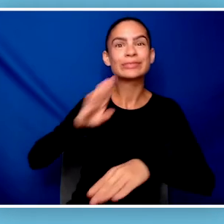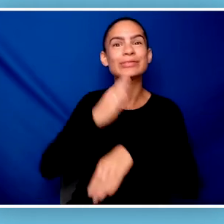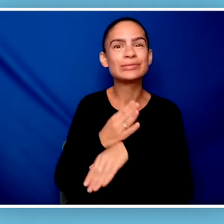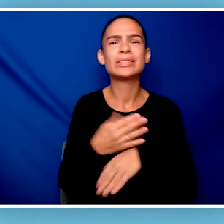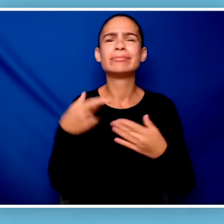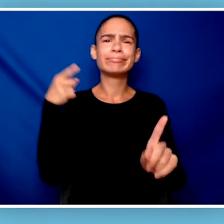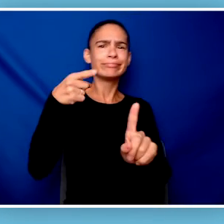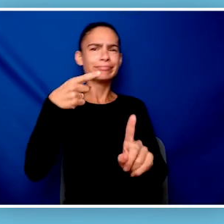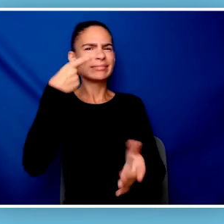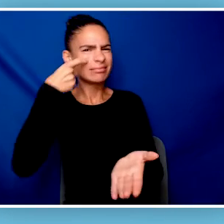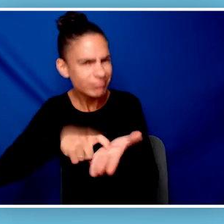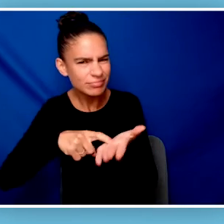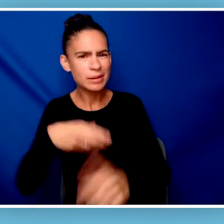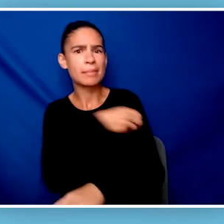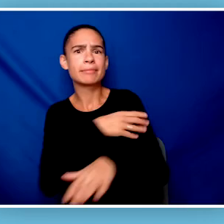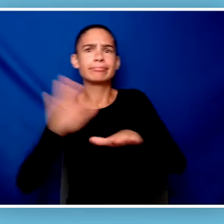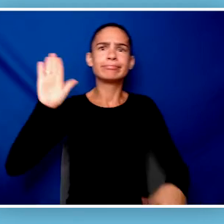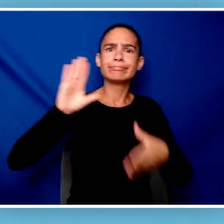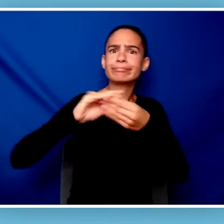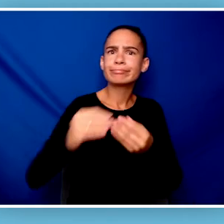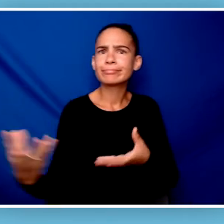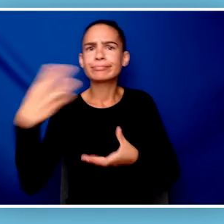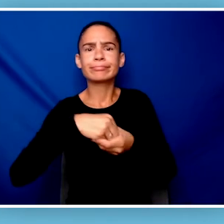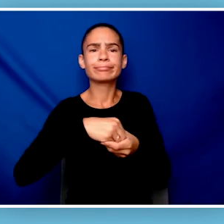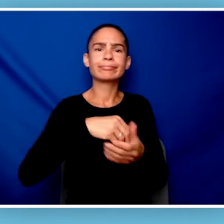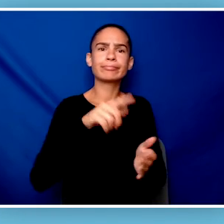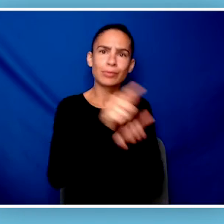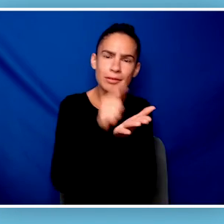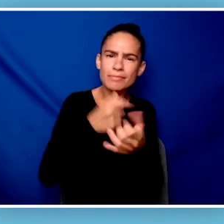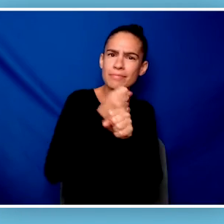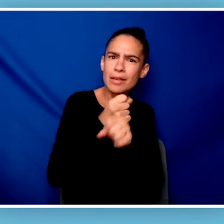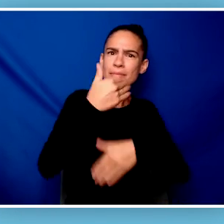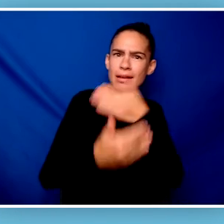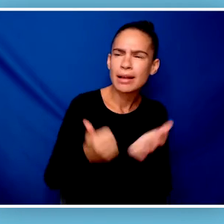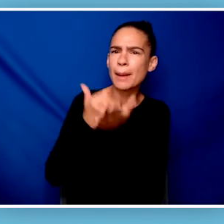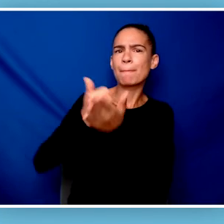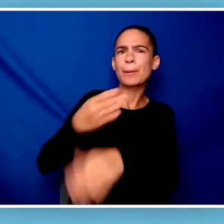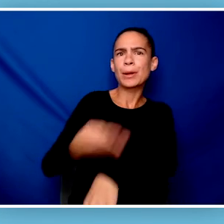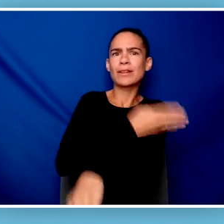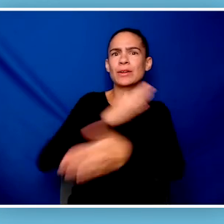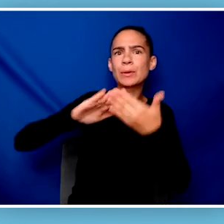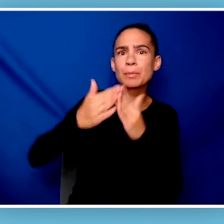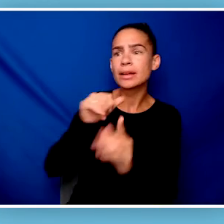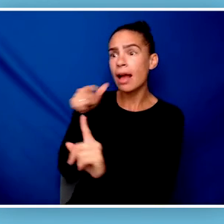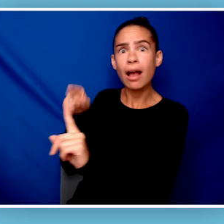And so you see the power of Hector's testimony and how his involvement in the legislative process helped improve his community,